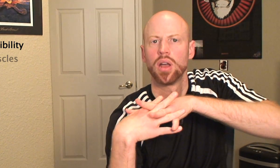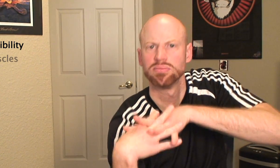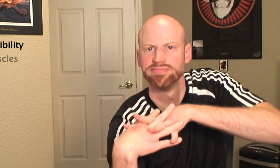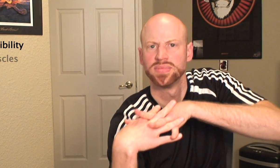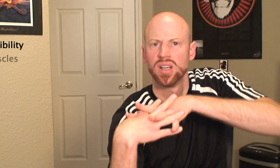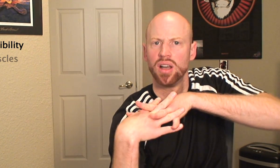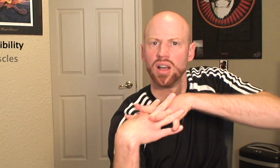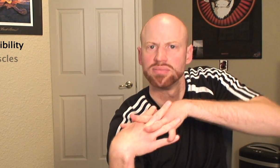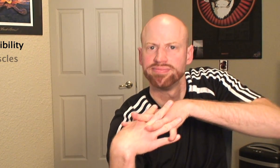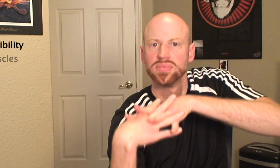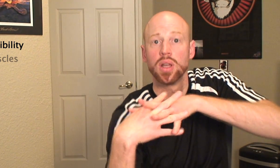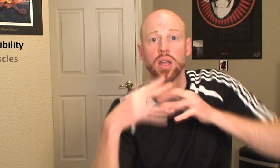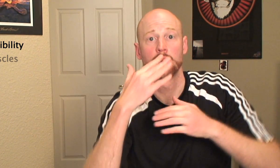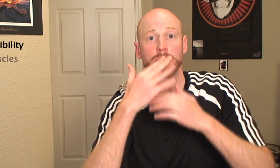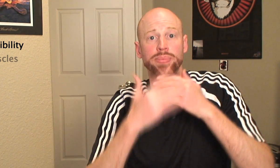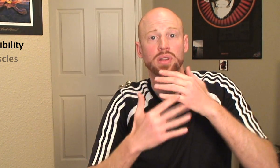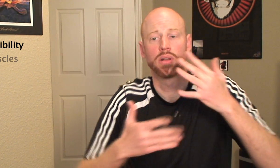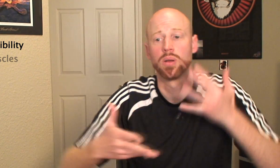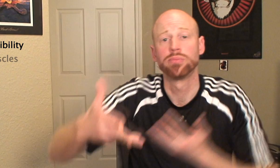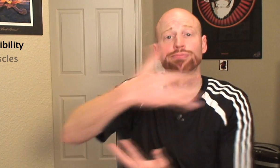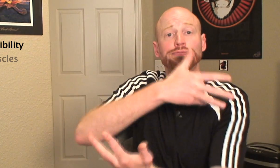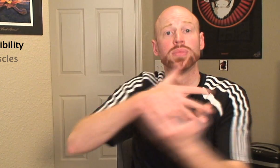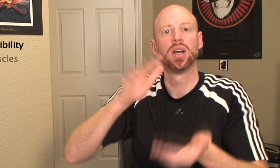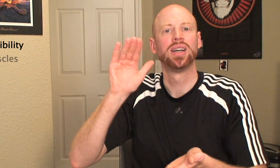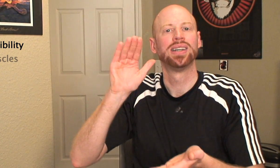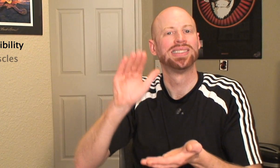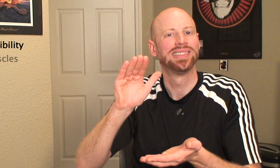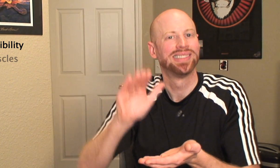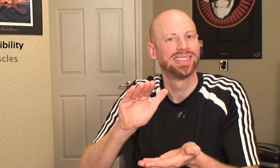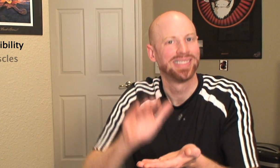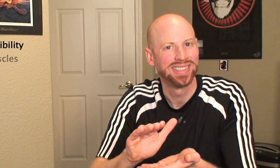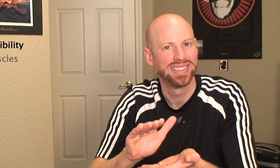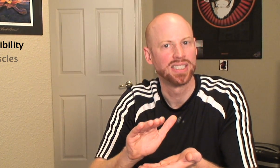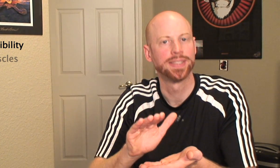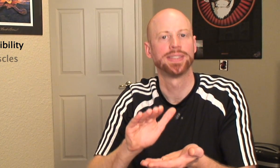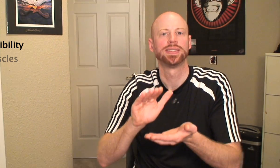rather, its stiff fibers now diminish blood flow.